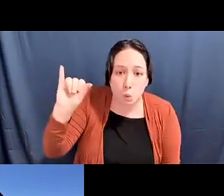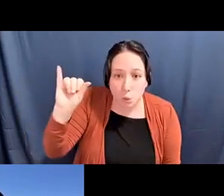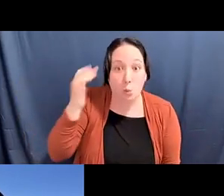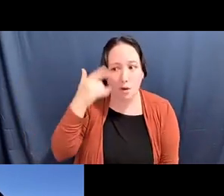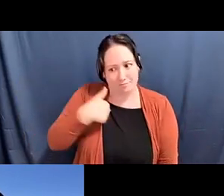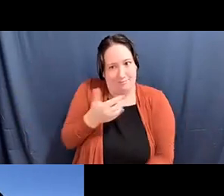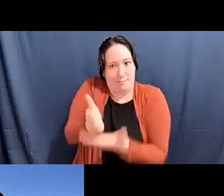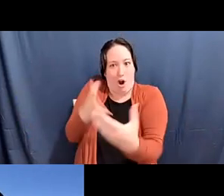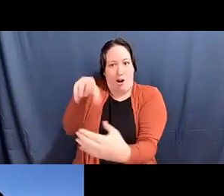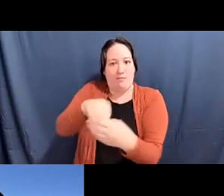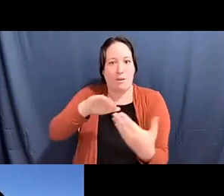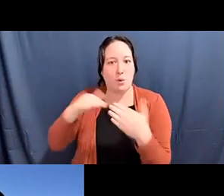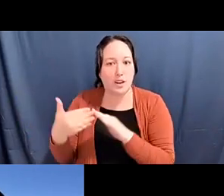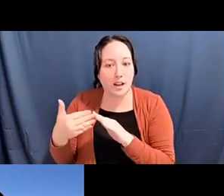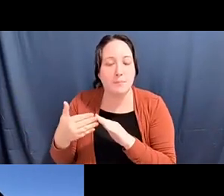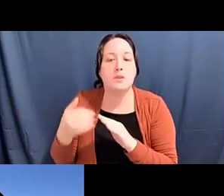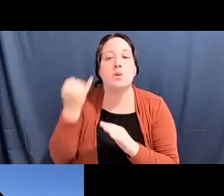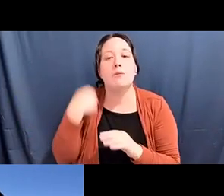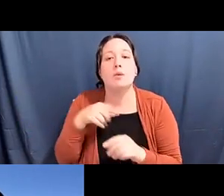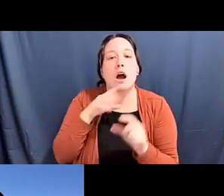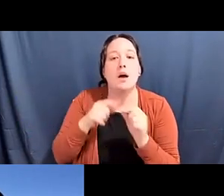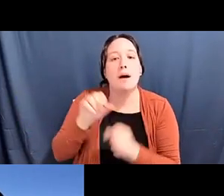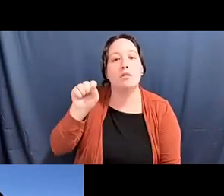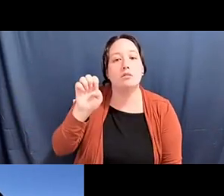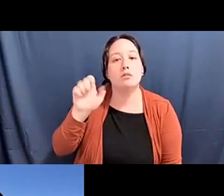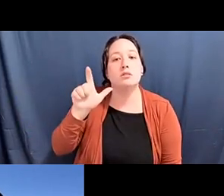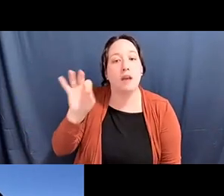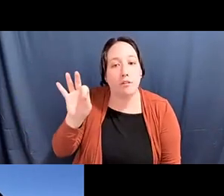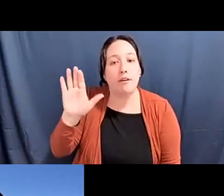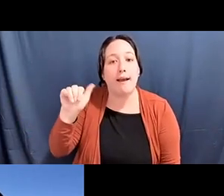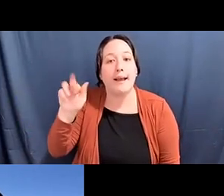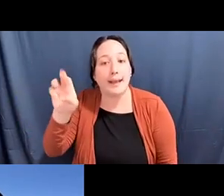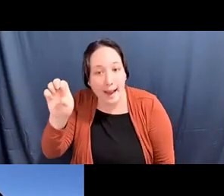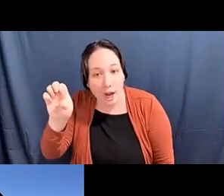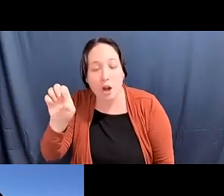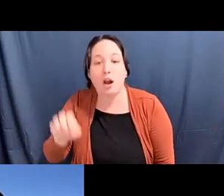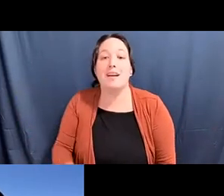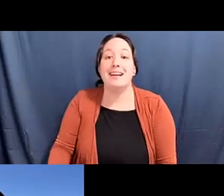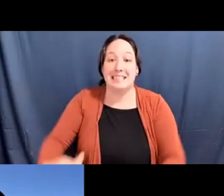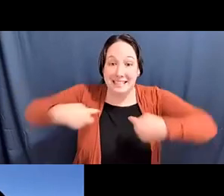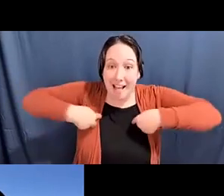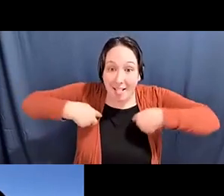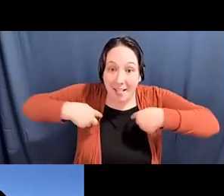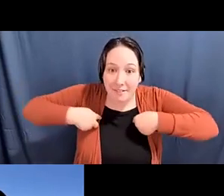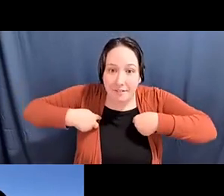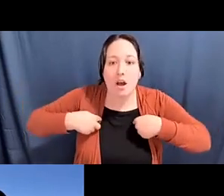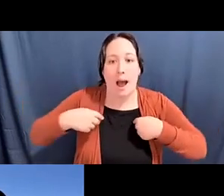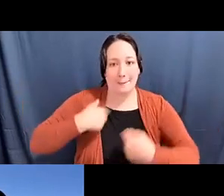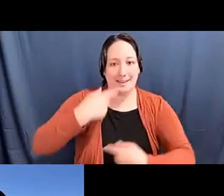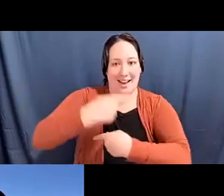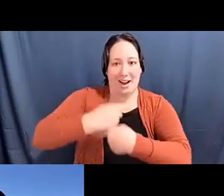Alex Tom he/him: the self in self care is the subject, not the practice, like you are talking about yourself, but it doesn't mean